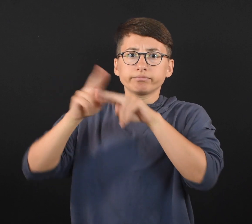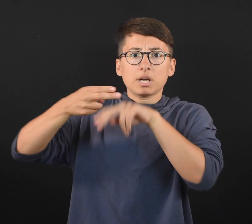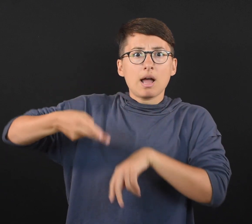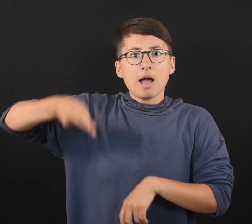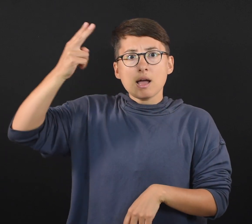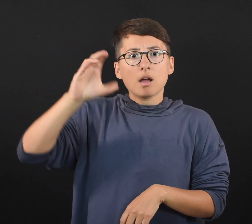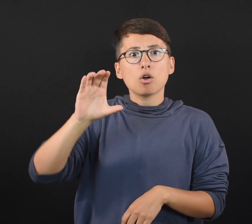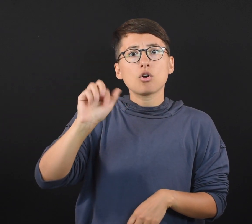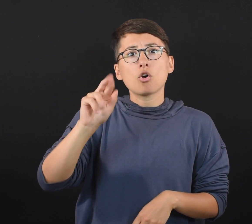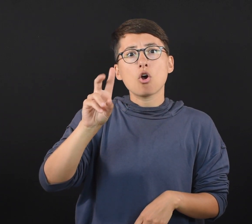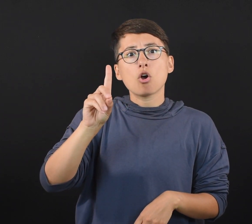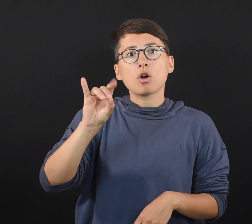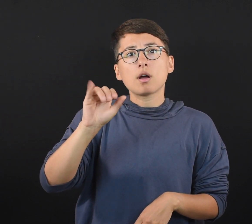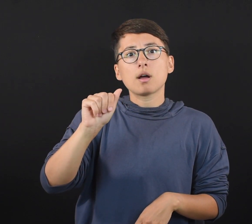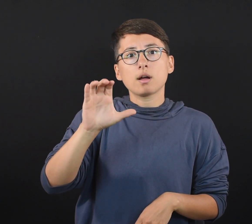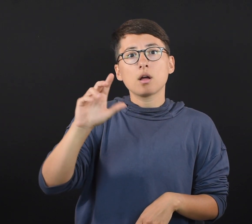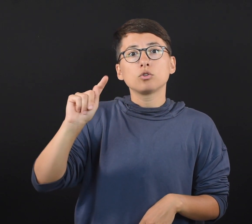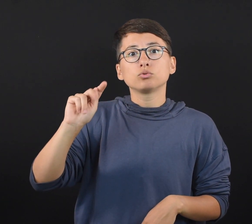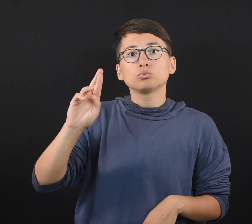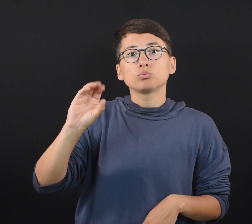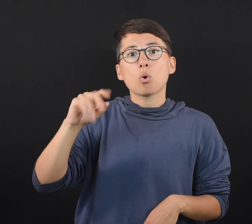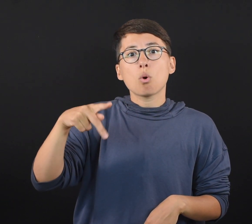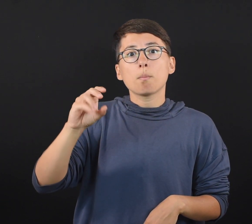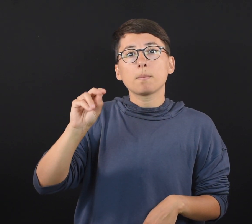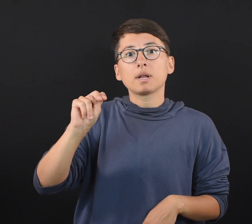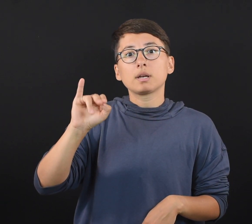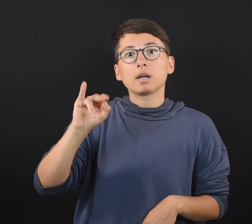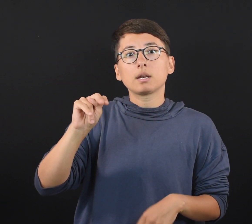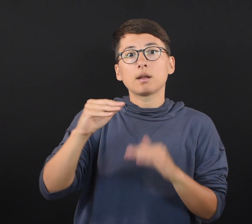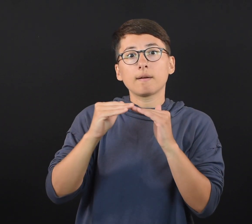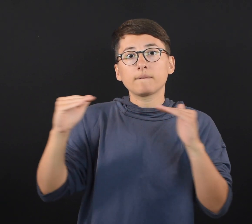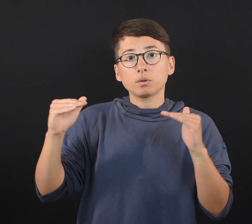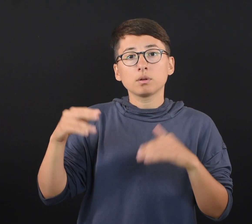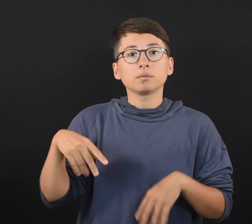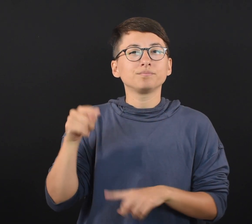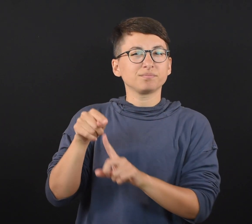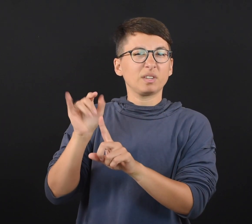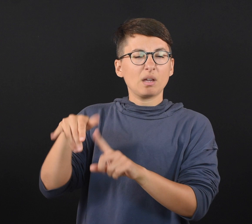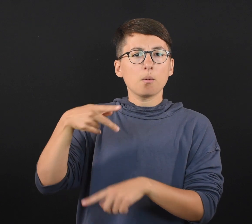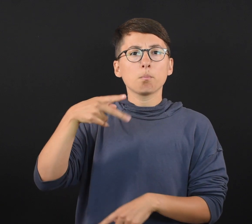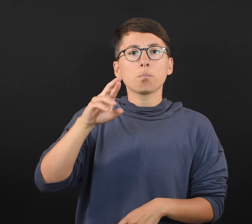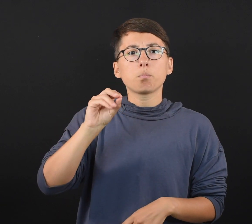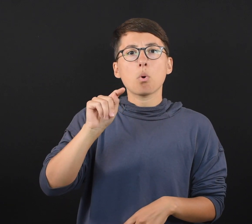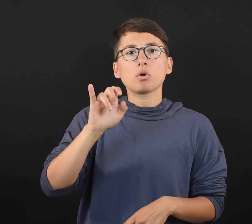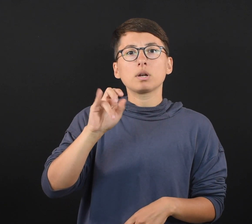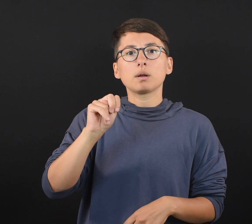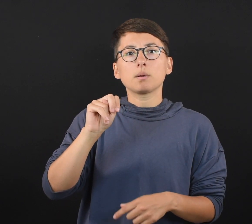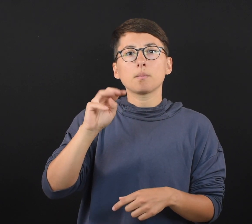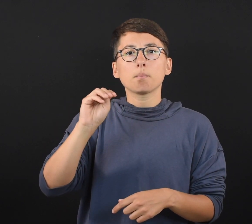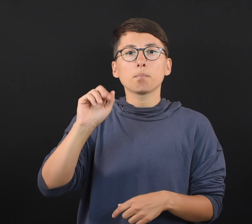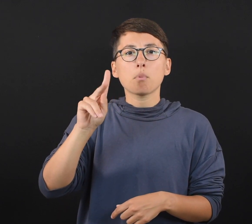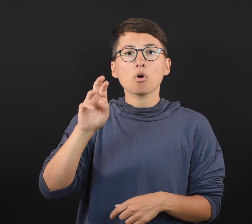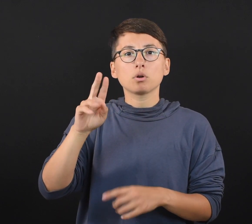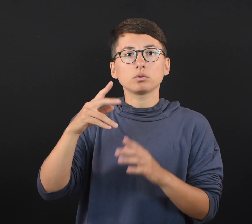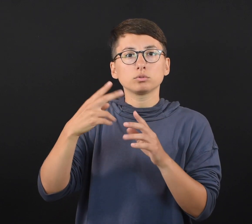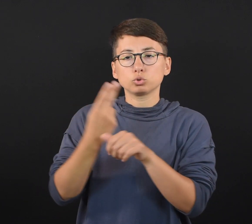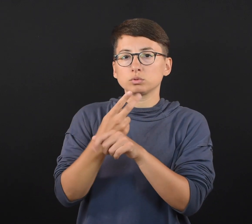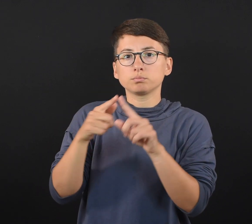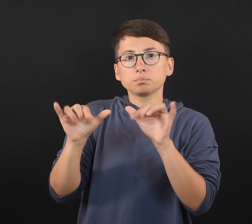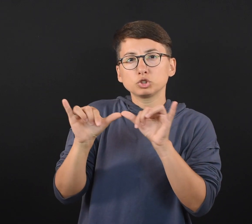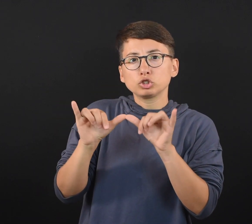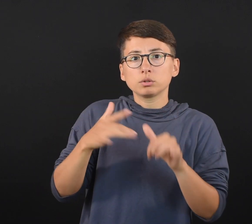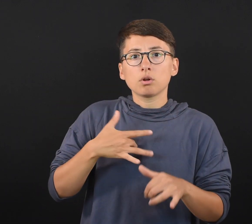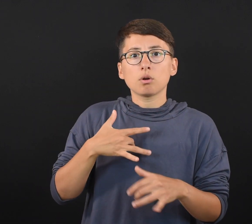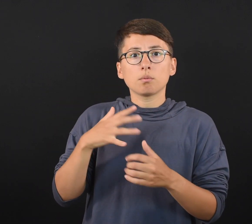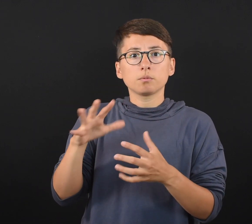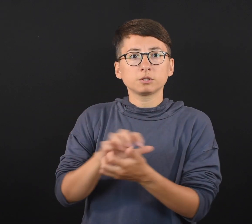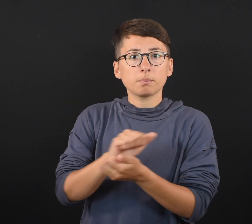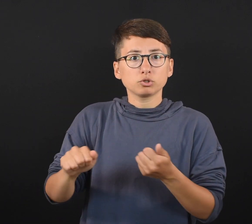cardiac troponin levels, which is a protein marker used to measure heart damage. Each